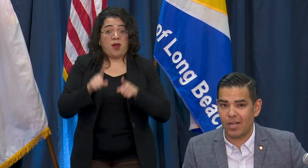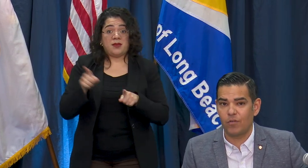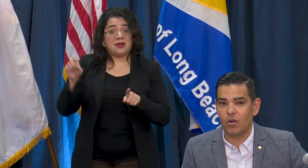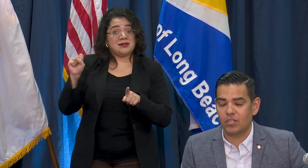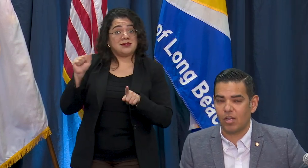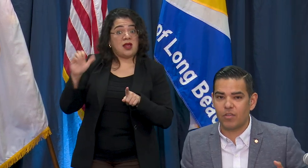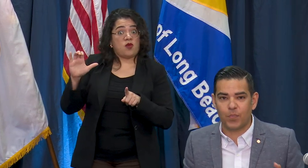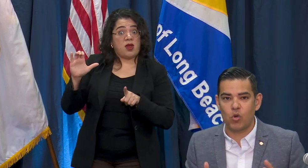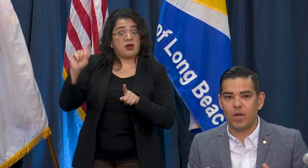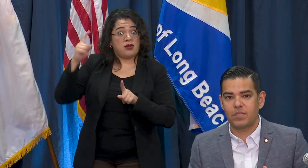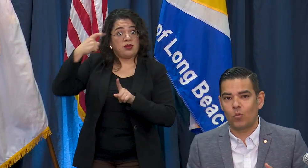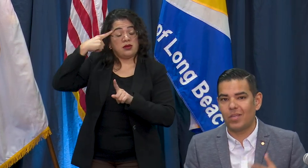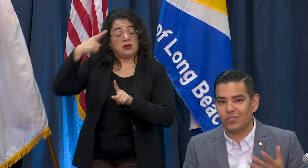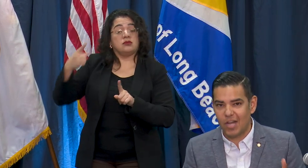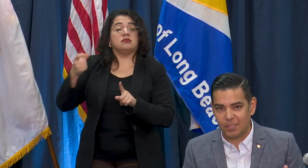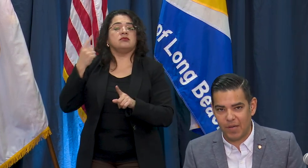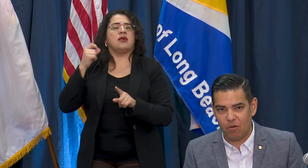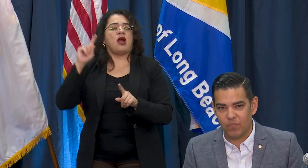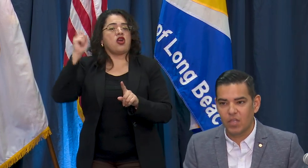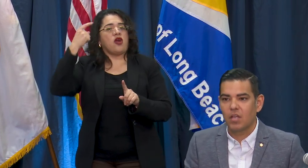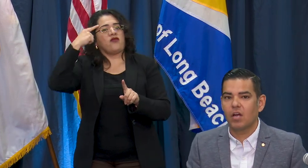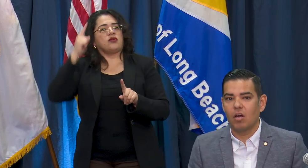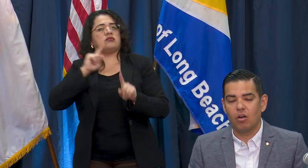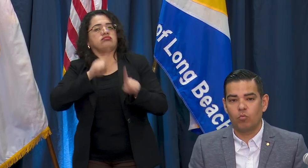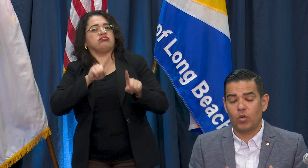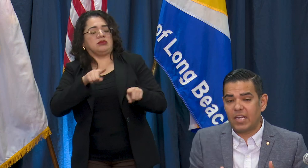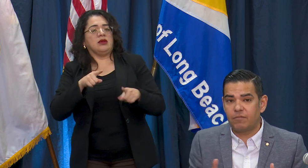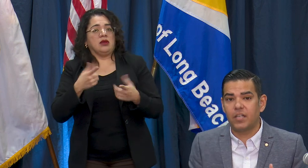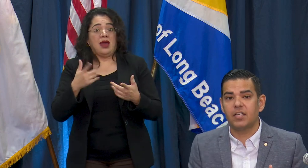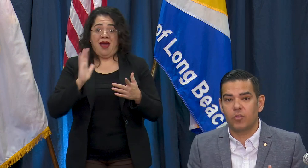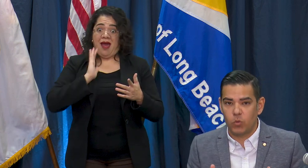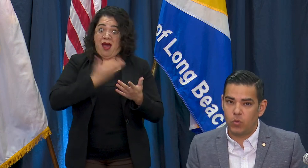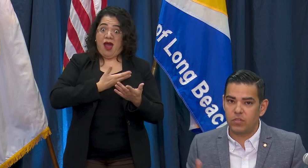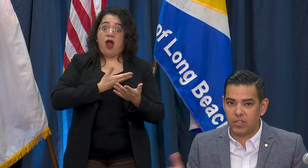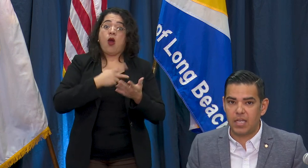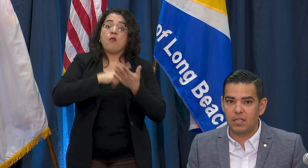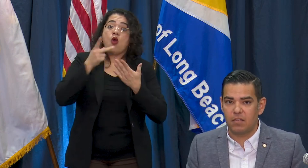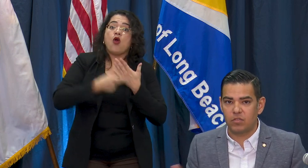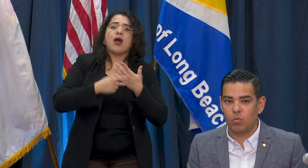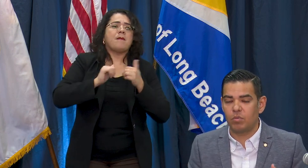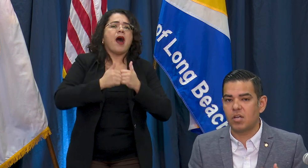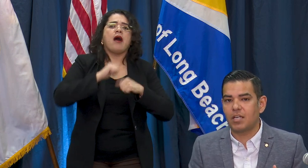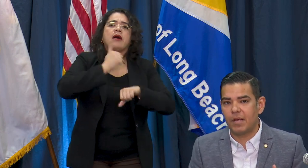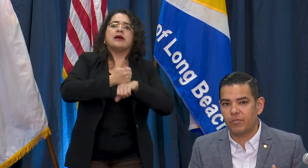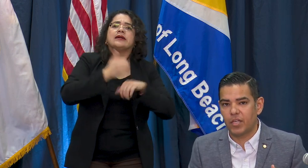Governor is that a lot of the programs that we've talked about are getting funded through the state. So when we talk about the